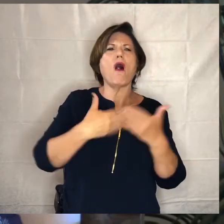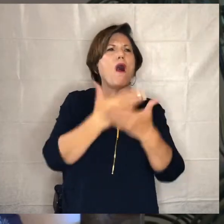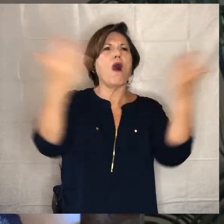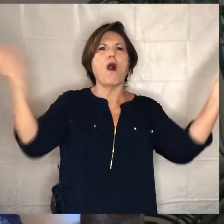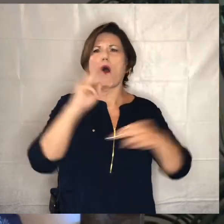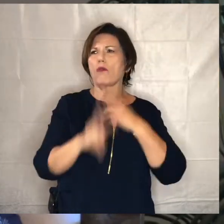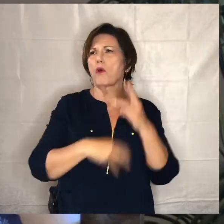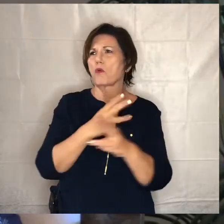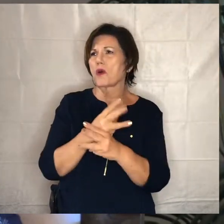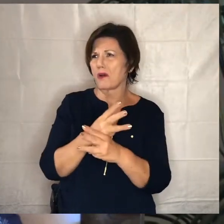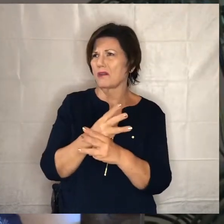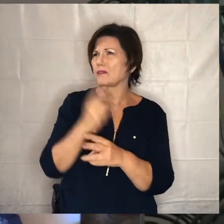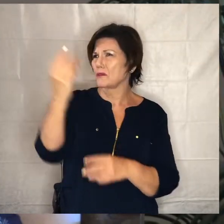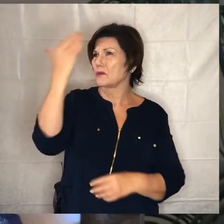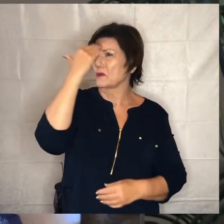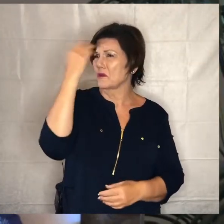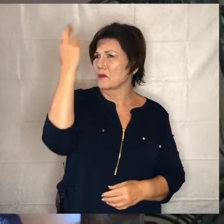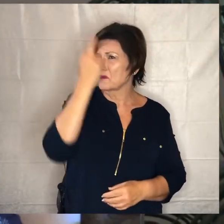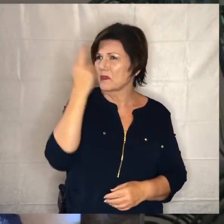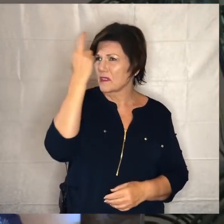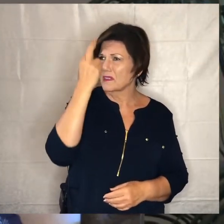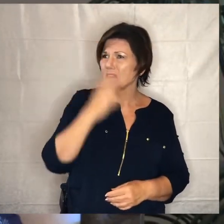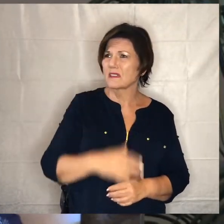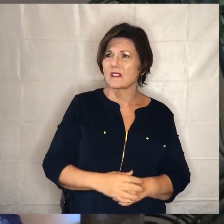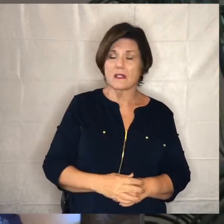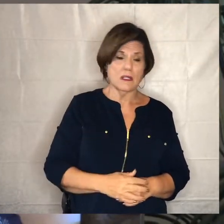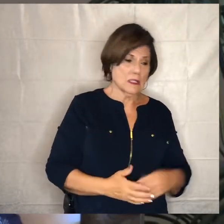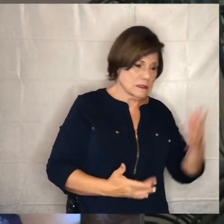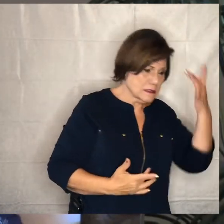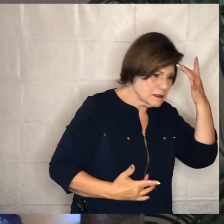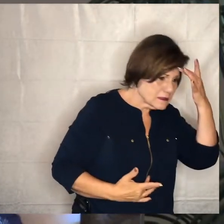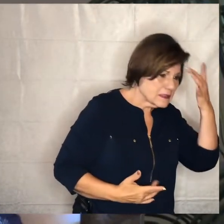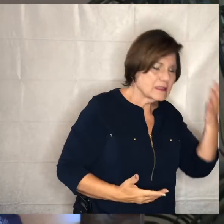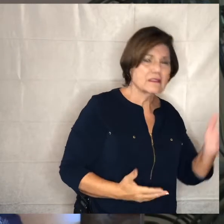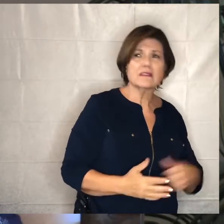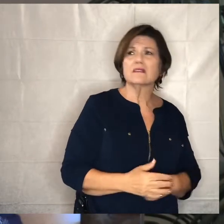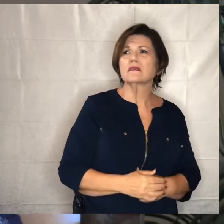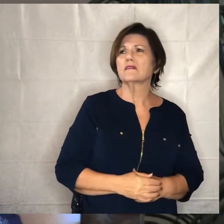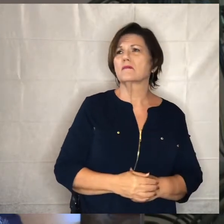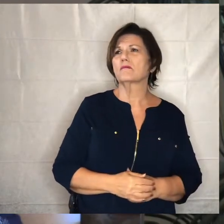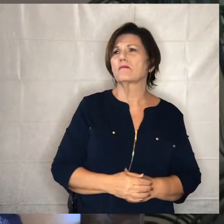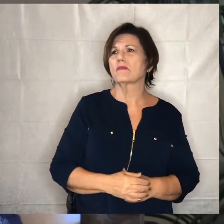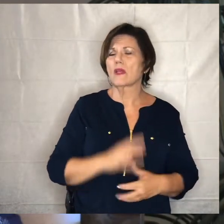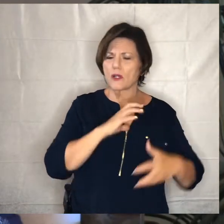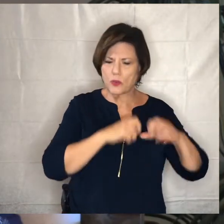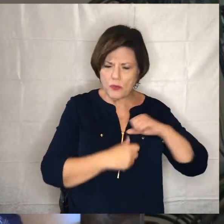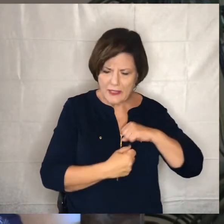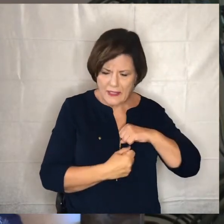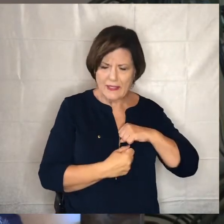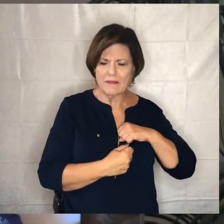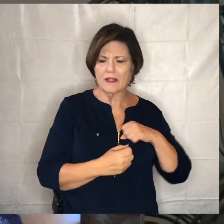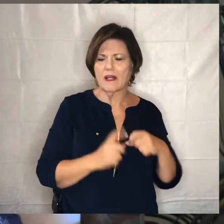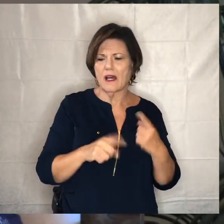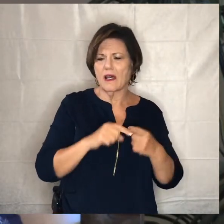for whatever reason be it illness be it grieving over the death of a loved